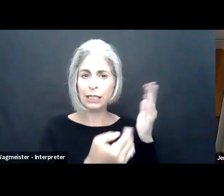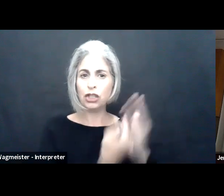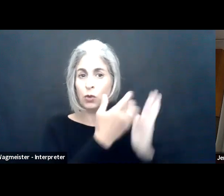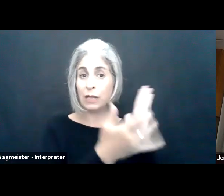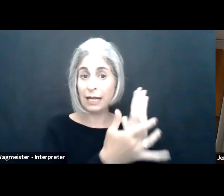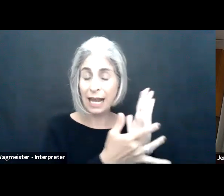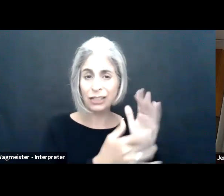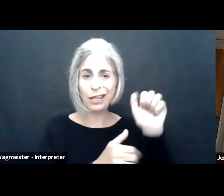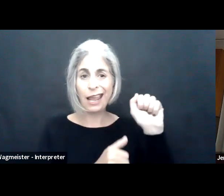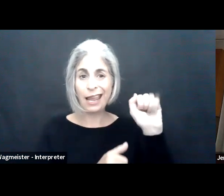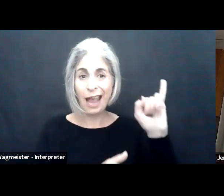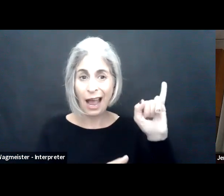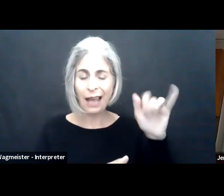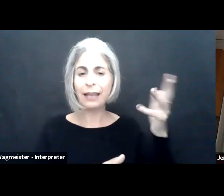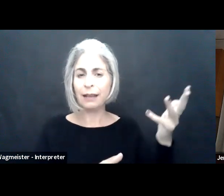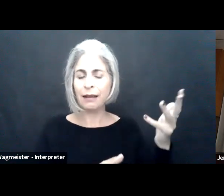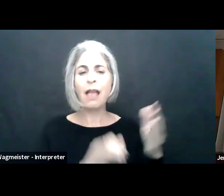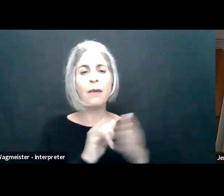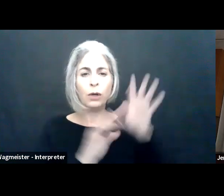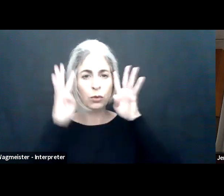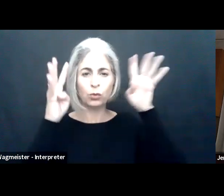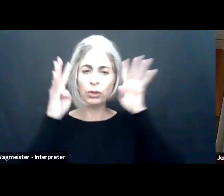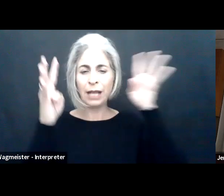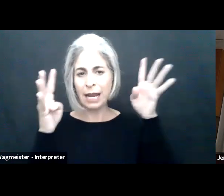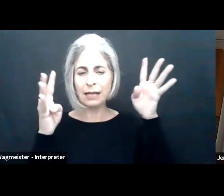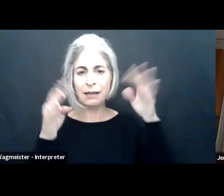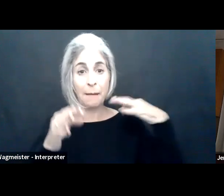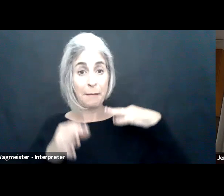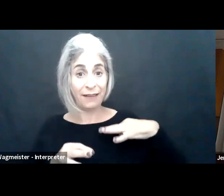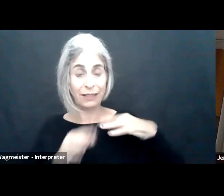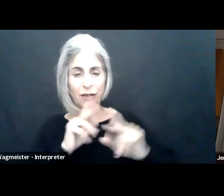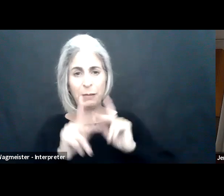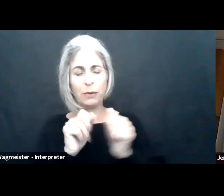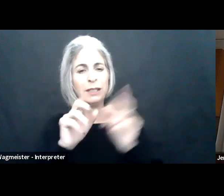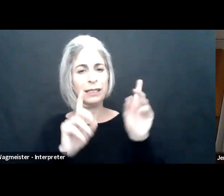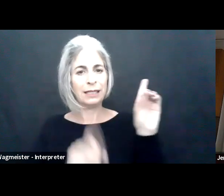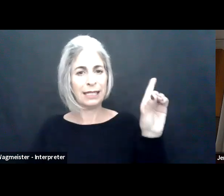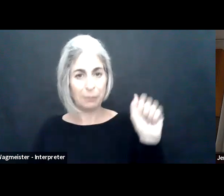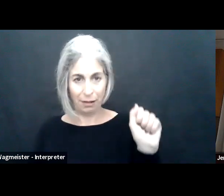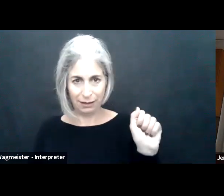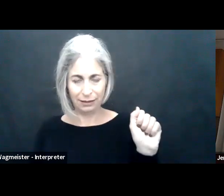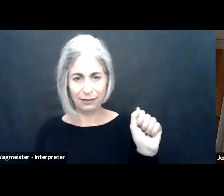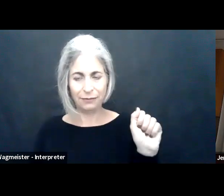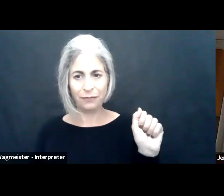Governments, the report noted that opportunities, new technologies like automation and artificial intelligence